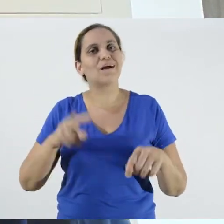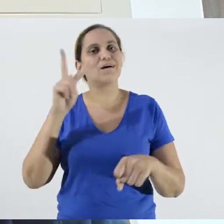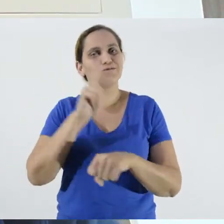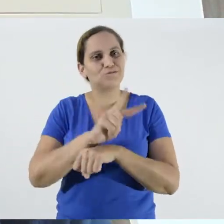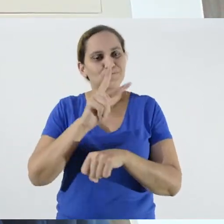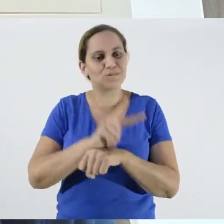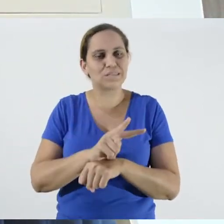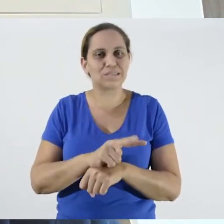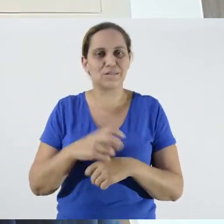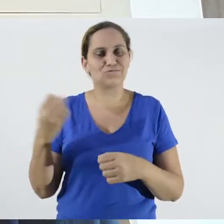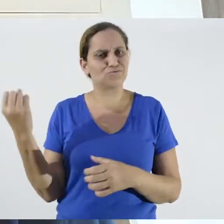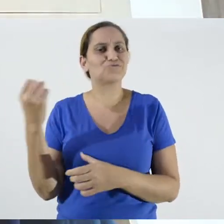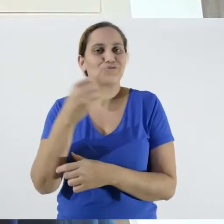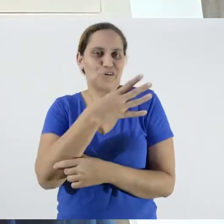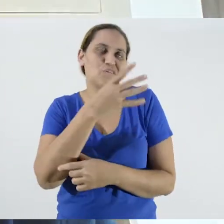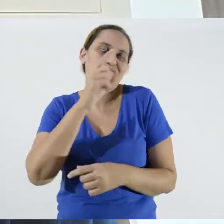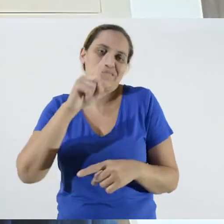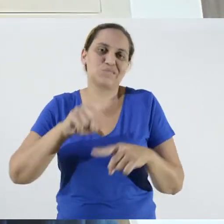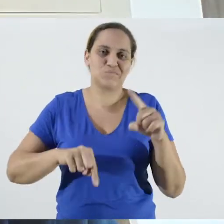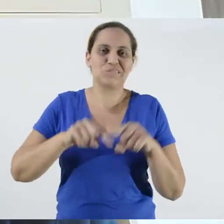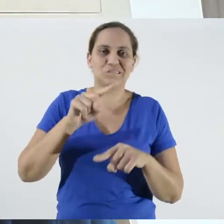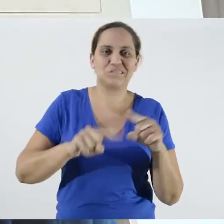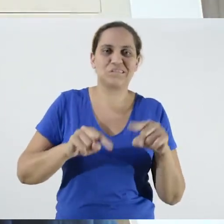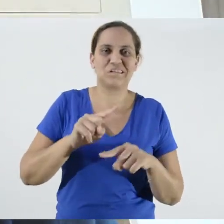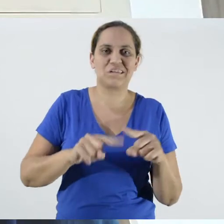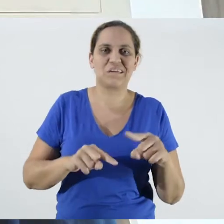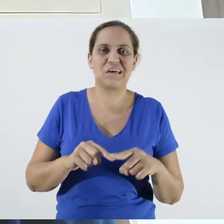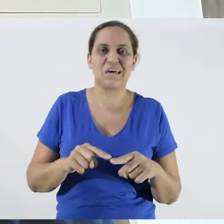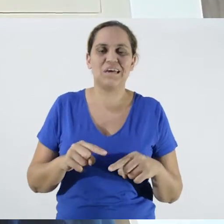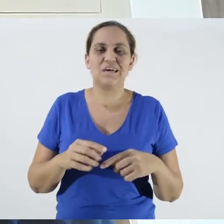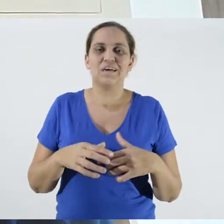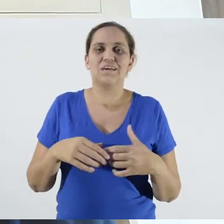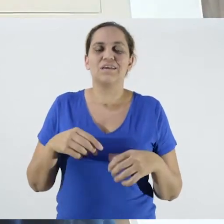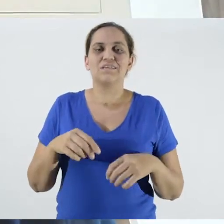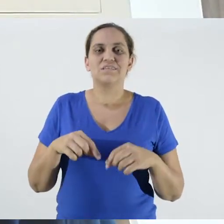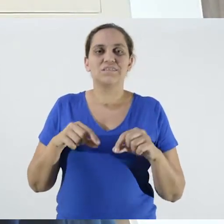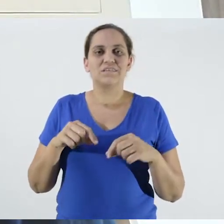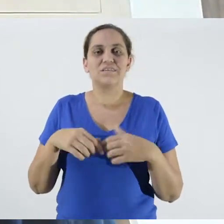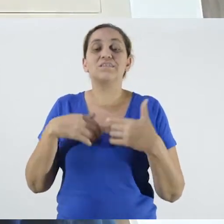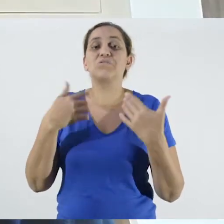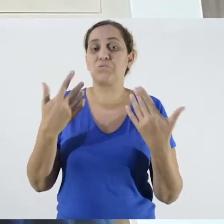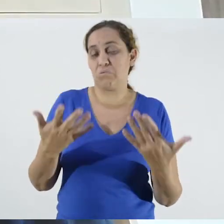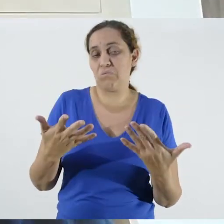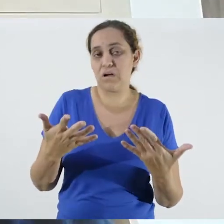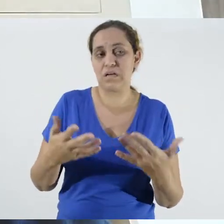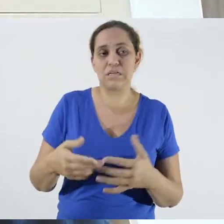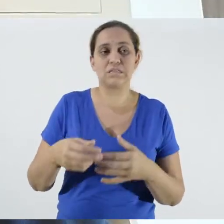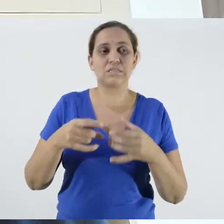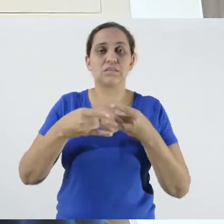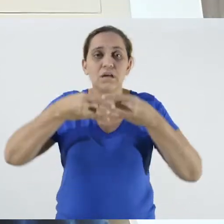the new ones, like the mask,